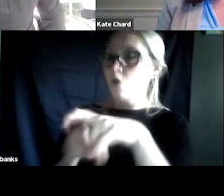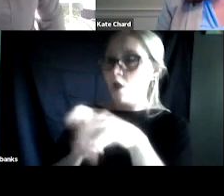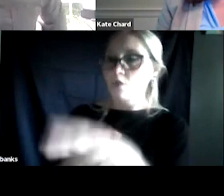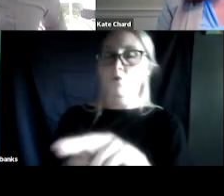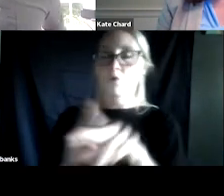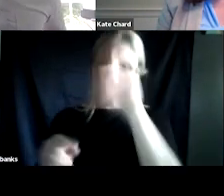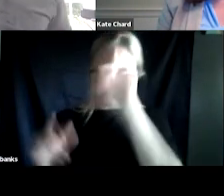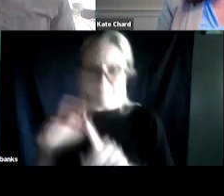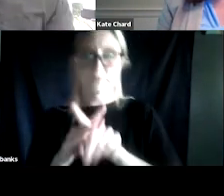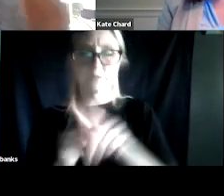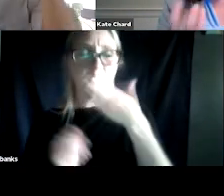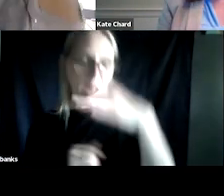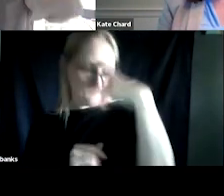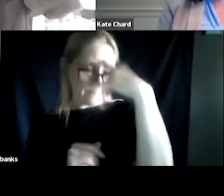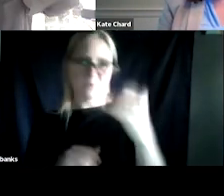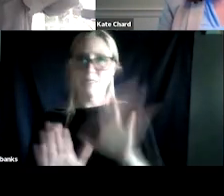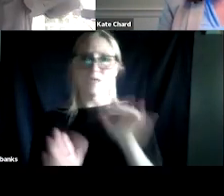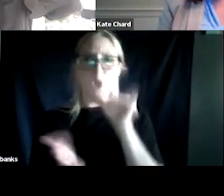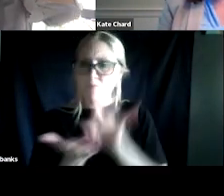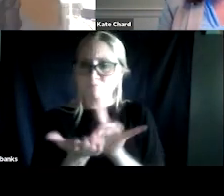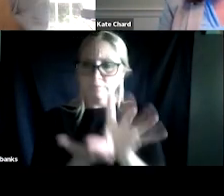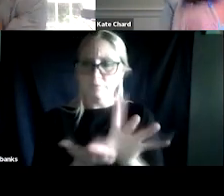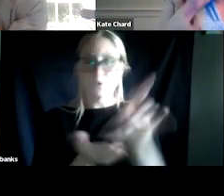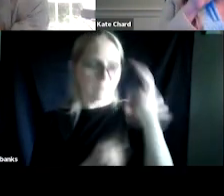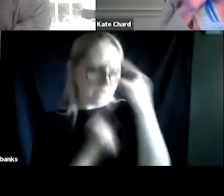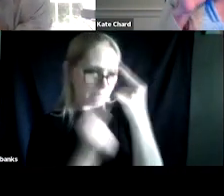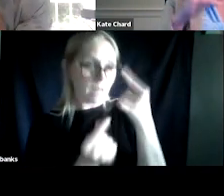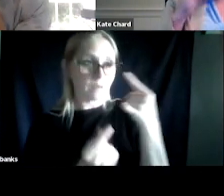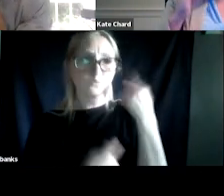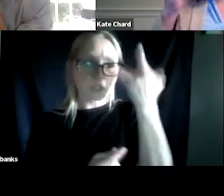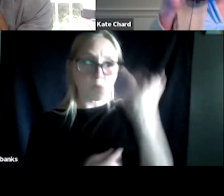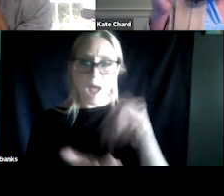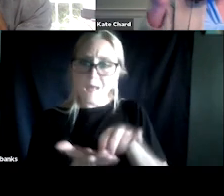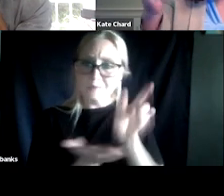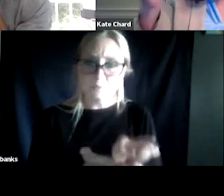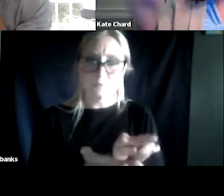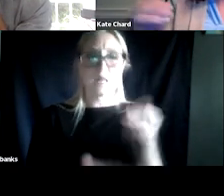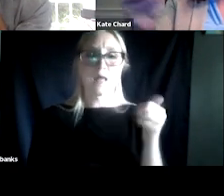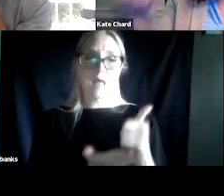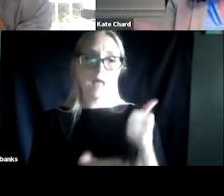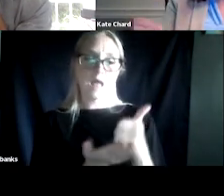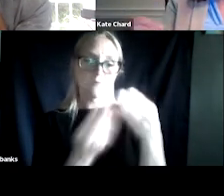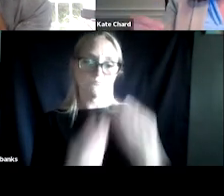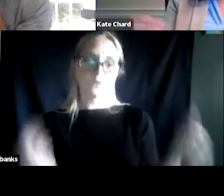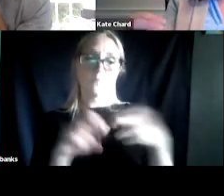is to really think about what caused that relapse, right? Help problem solve what can I do